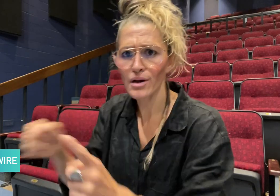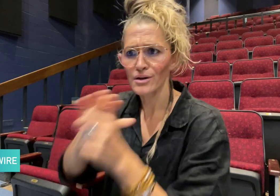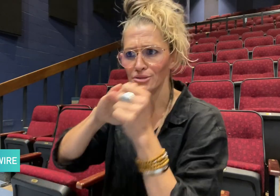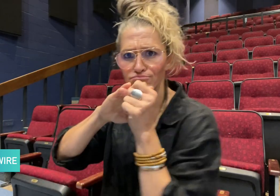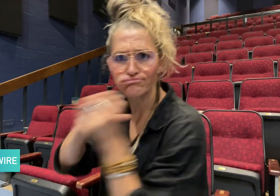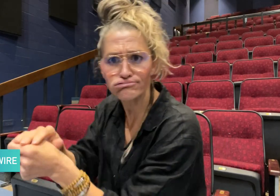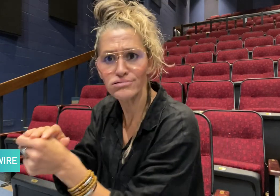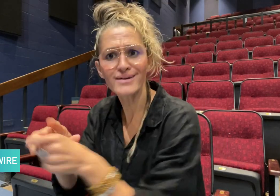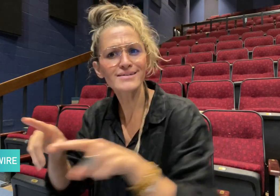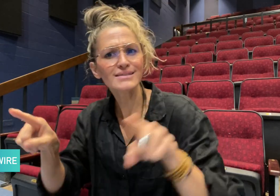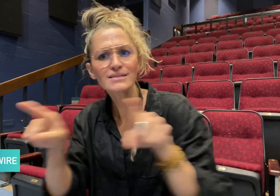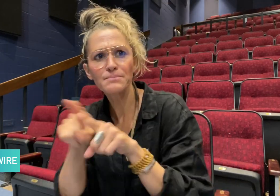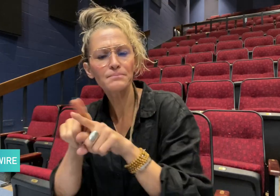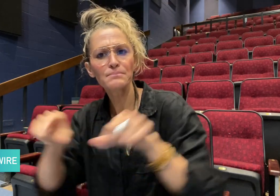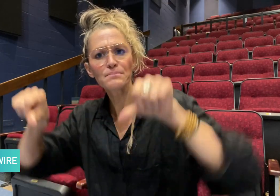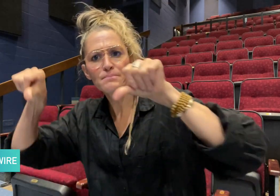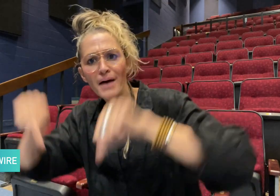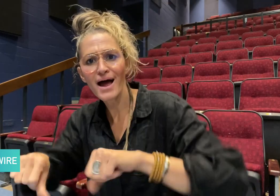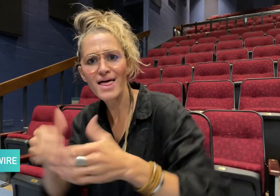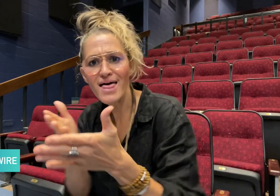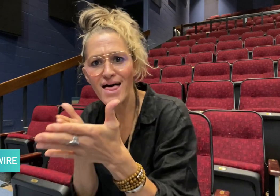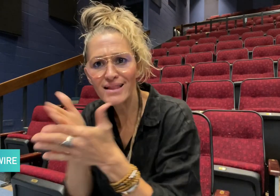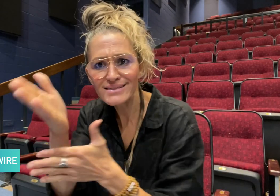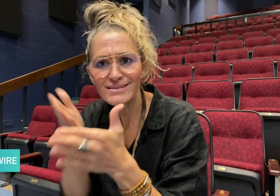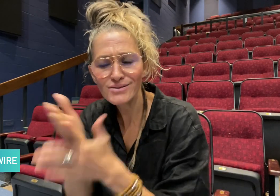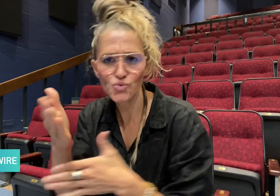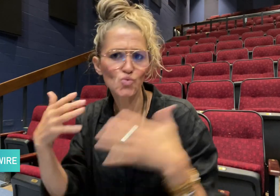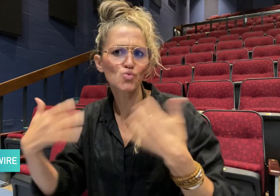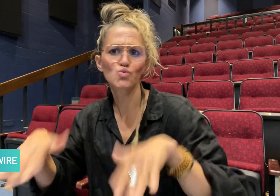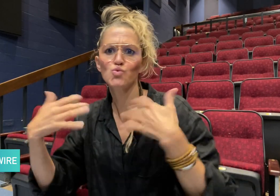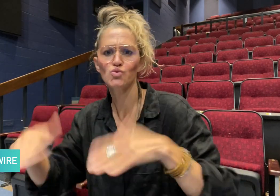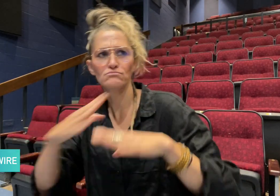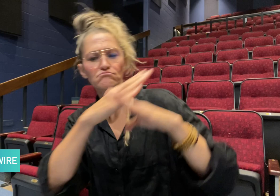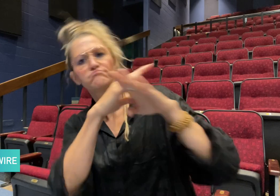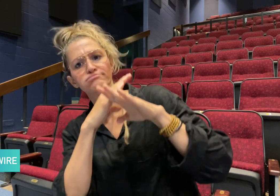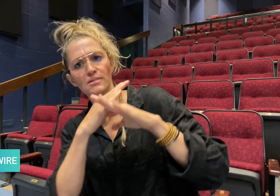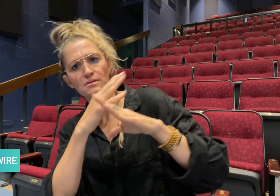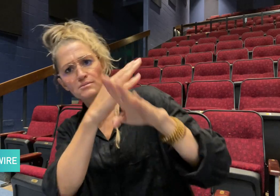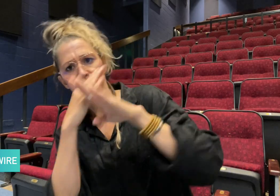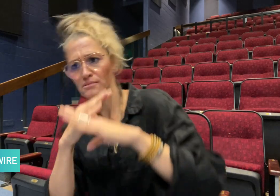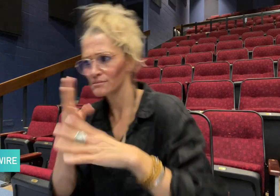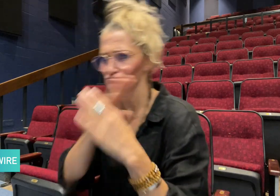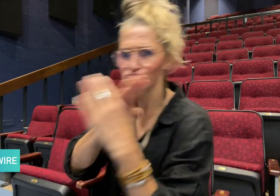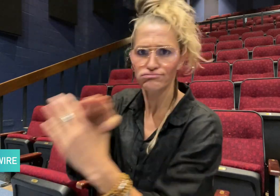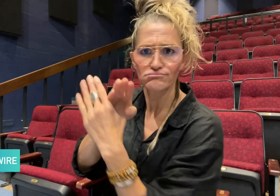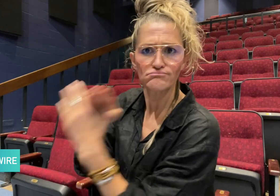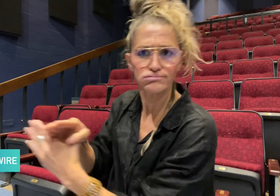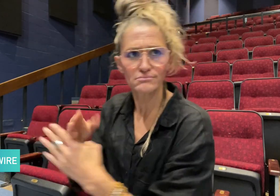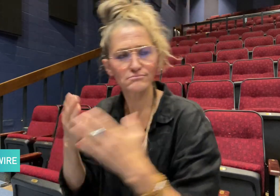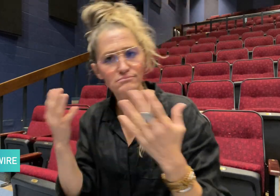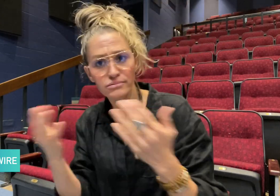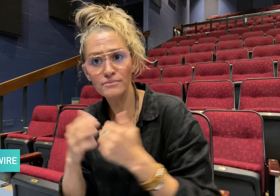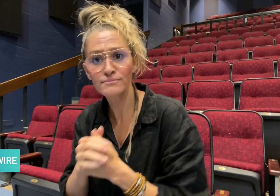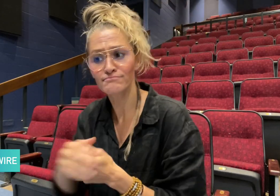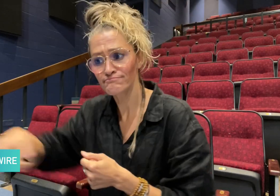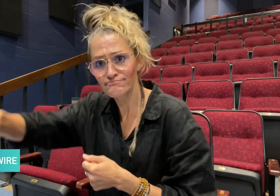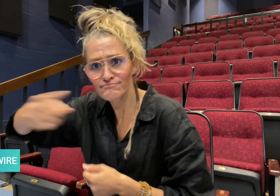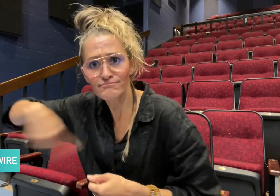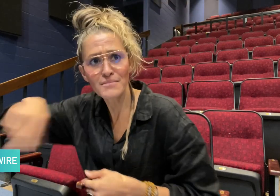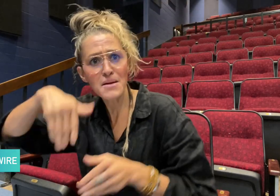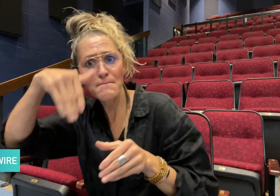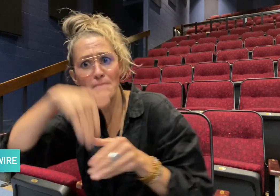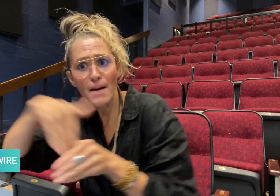a big barrier for us. Our members and Deaf women